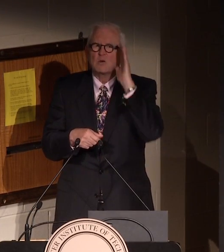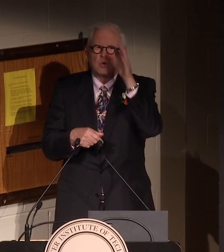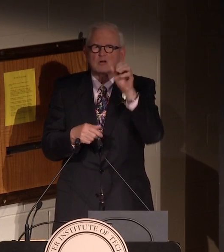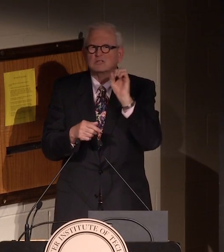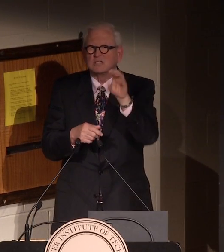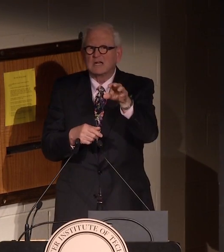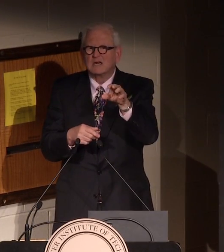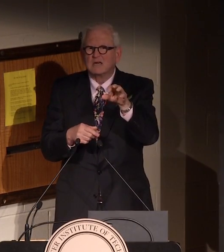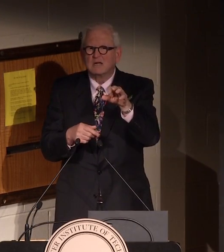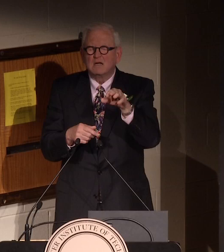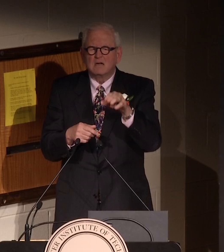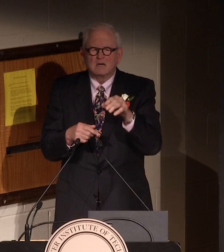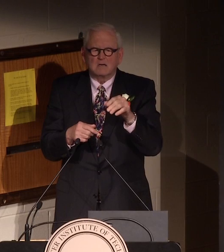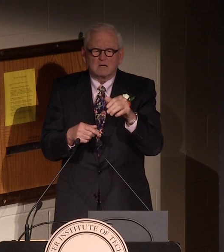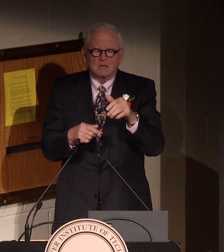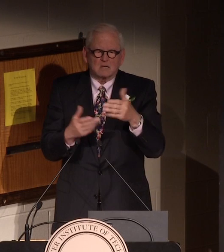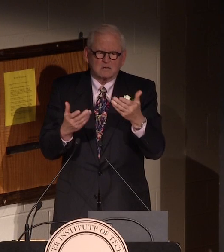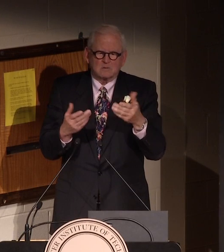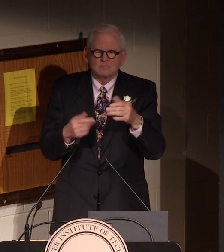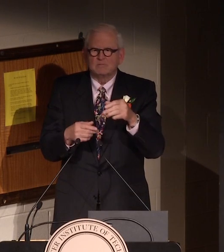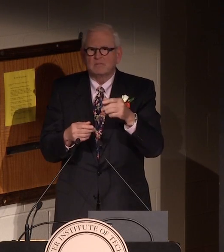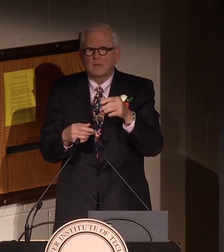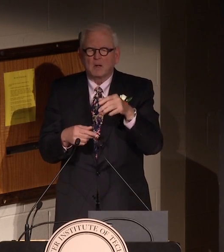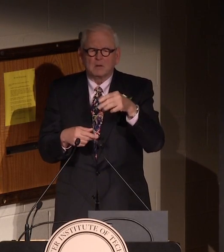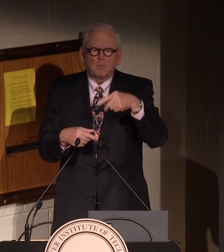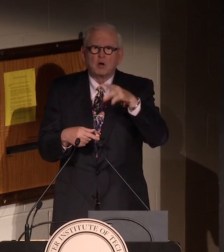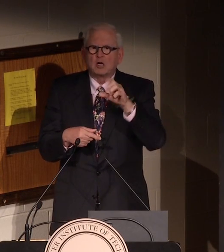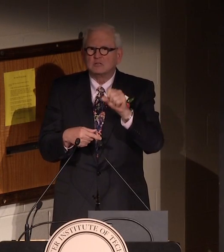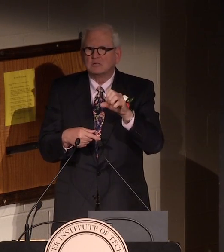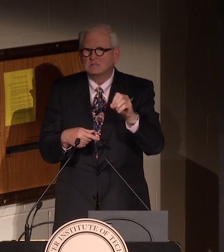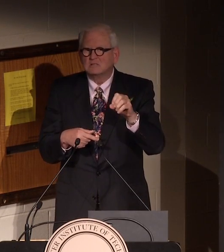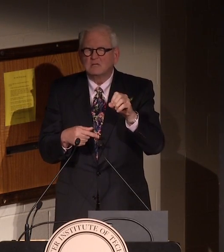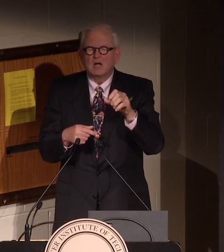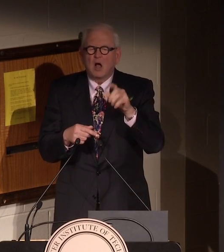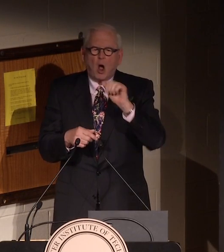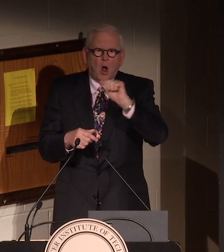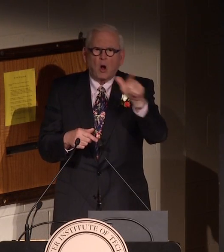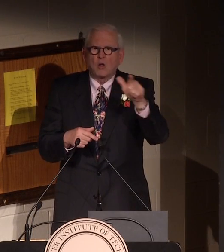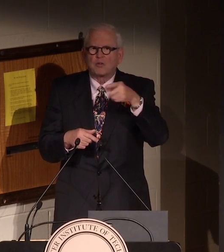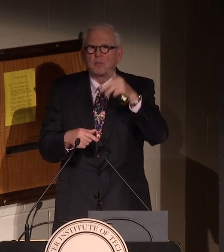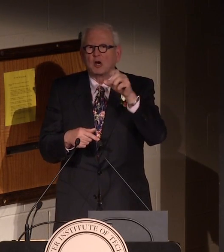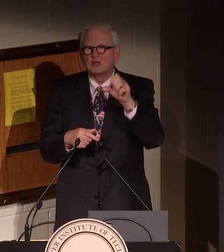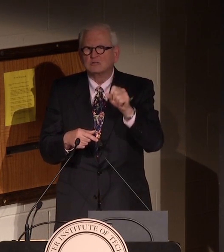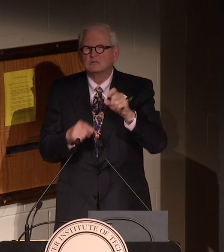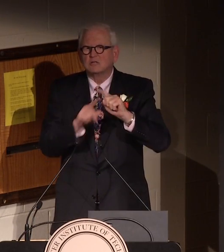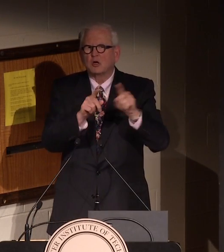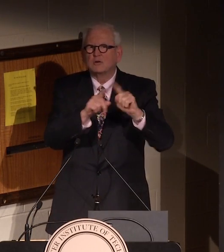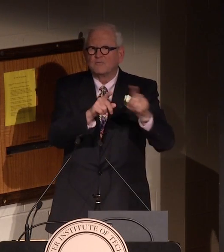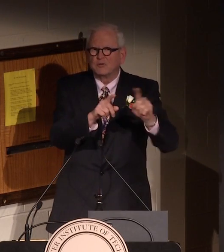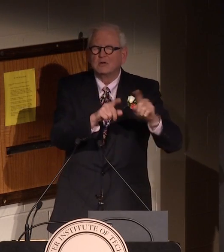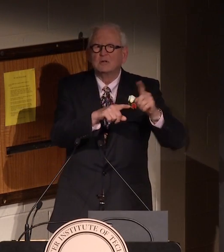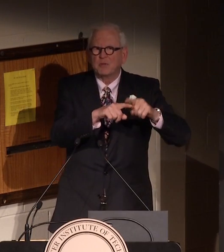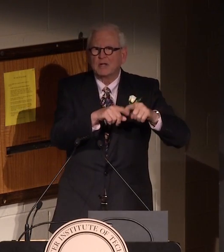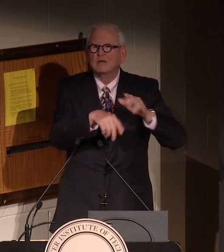Every time you hit a key it would send pulses, and each